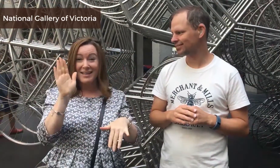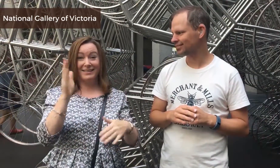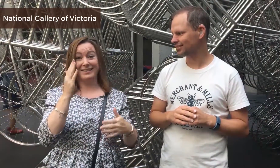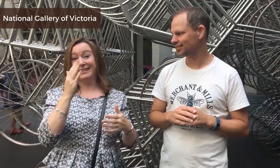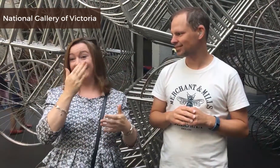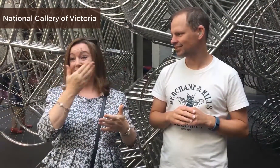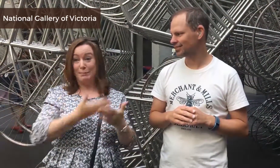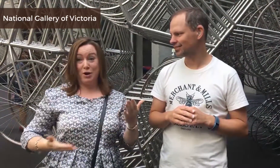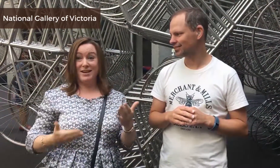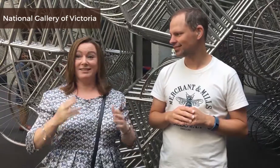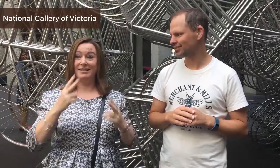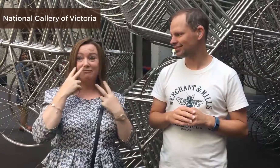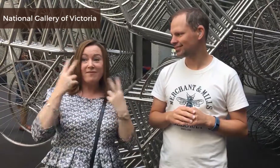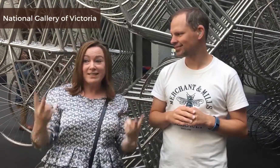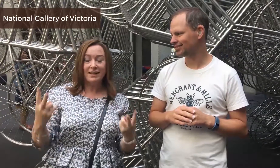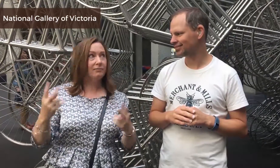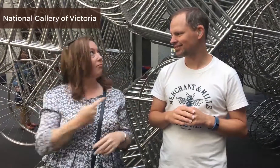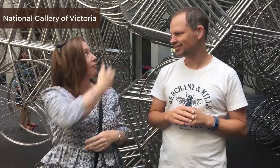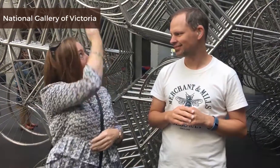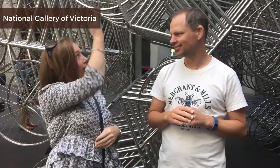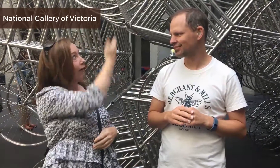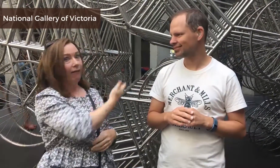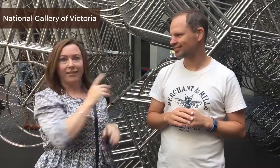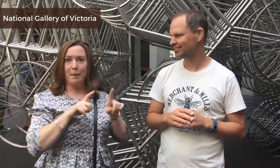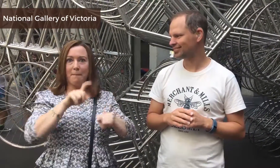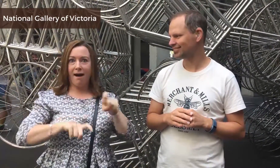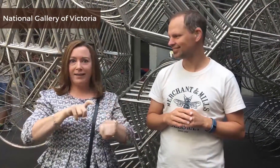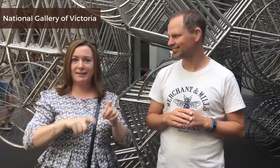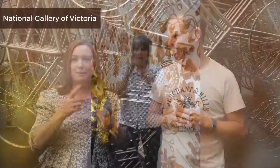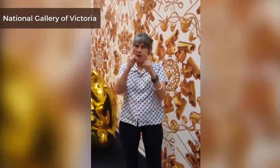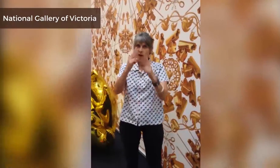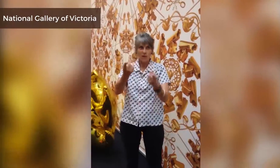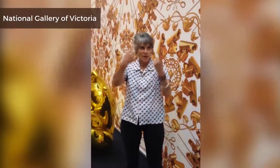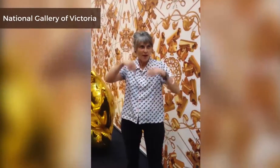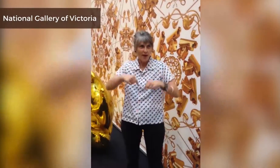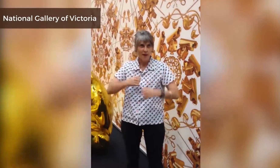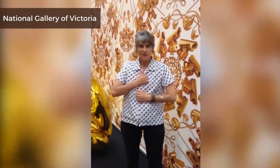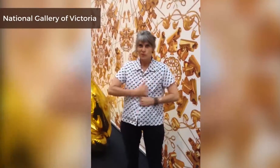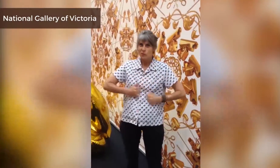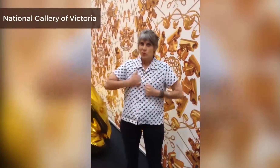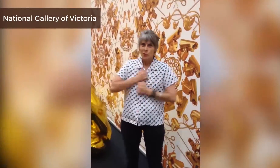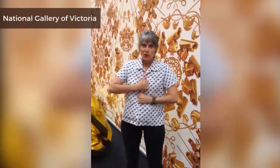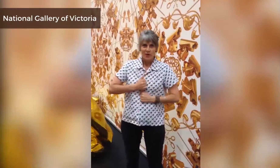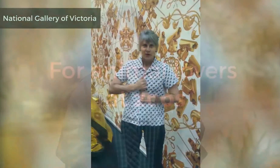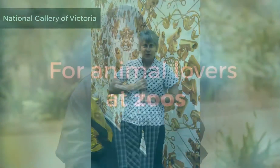experience seeing the exhibits like the bicycles behind me... ...you will enjoy it.